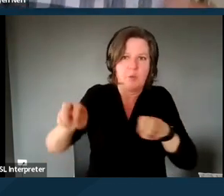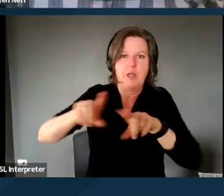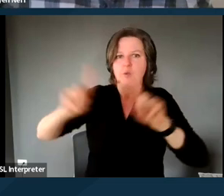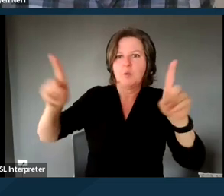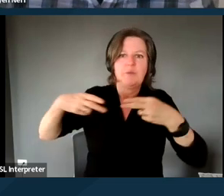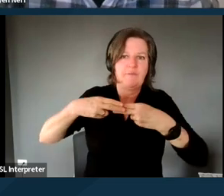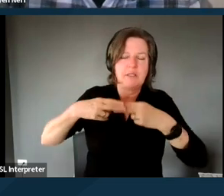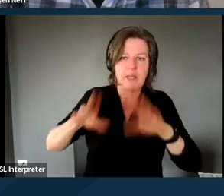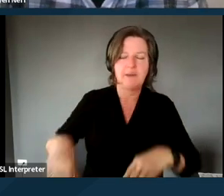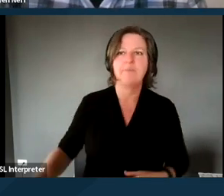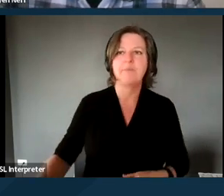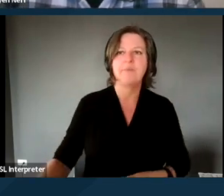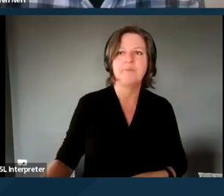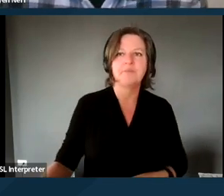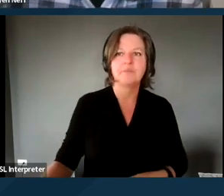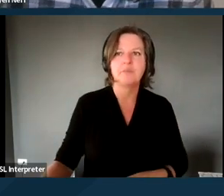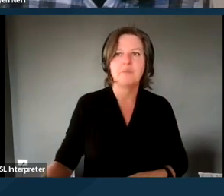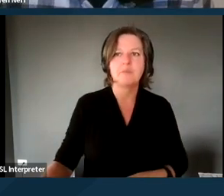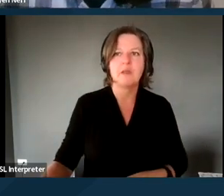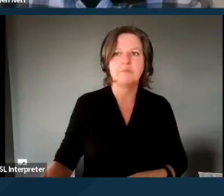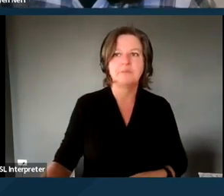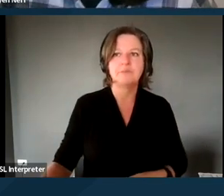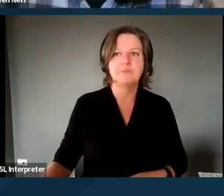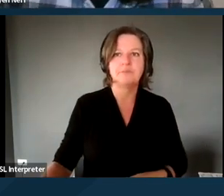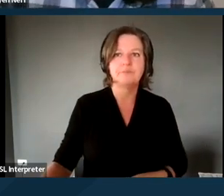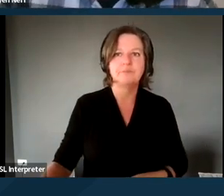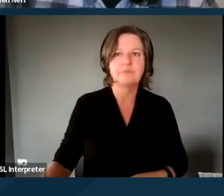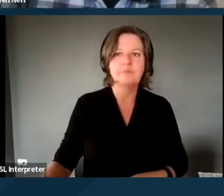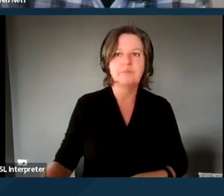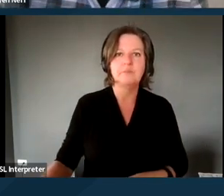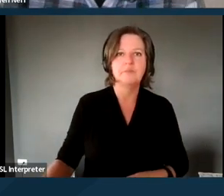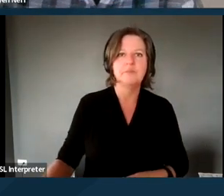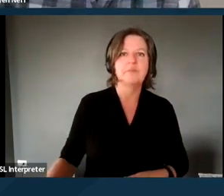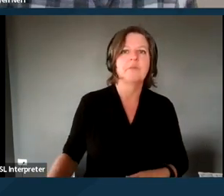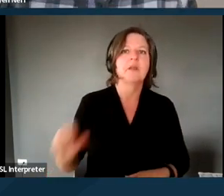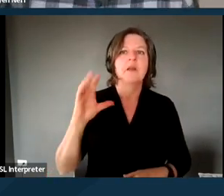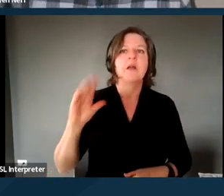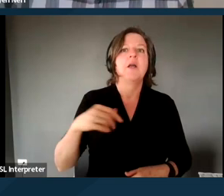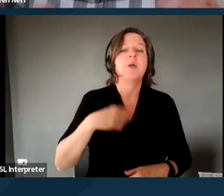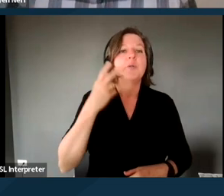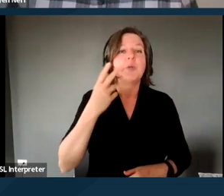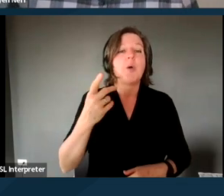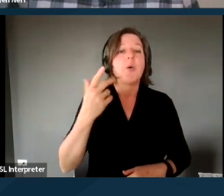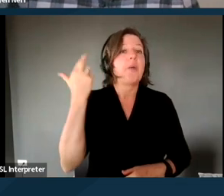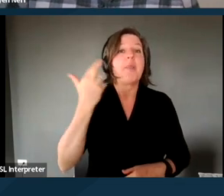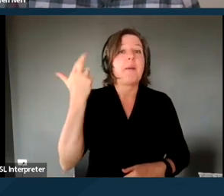And so as Sylvia is saying, you know, the purposes of the waivers is to really help people with disabilities,